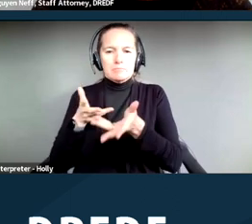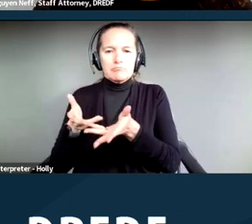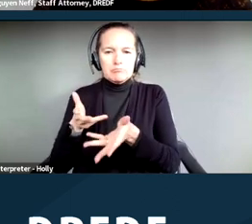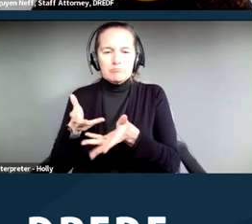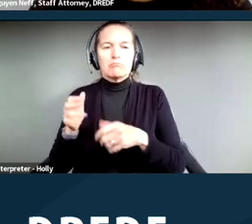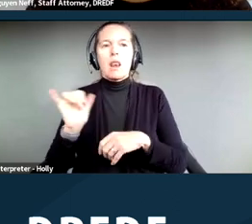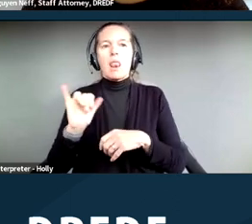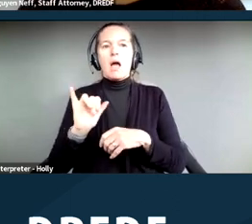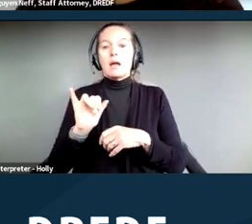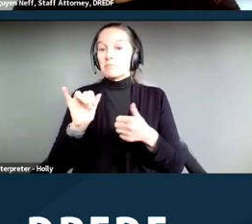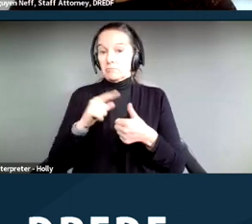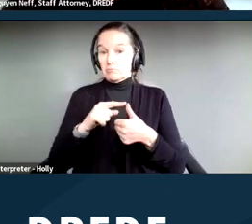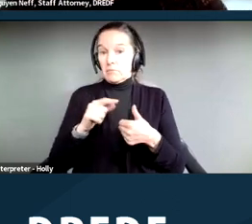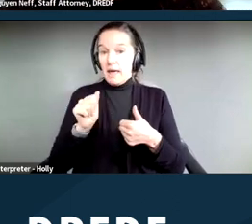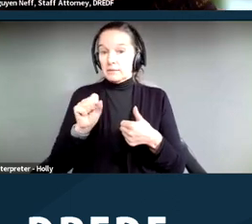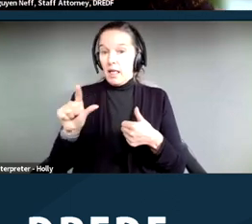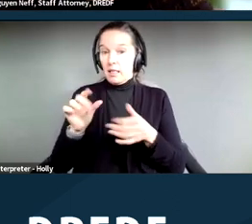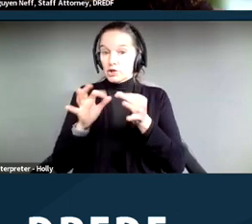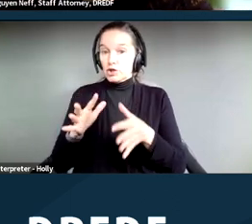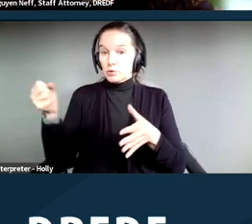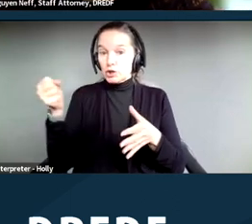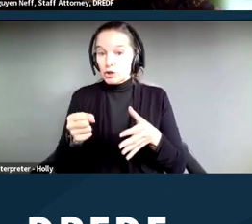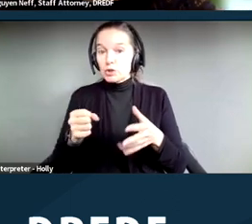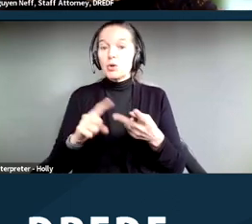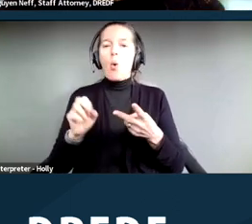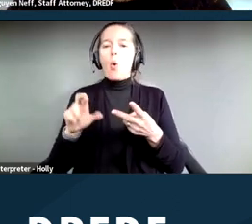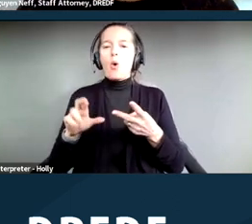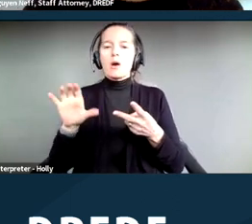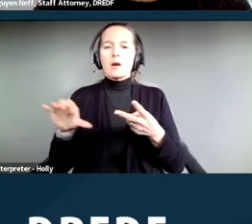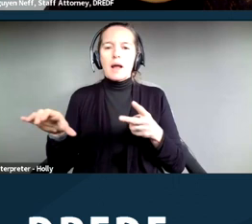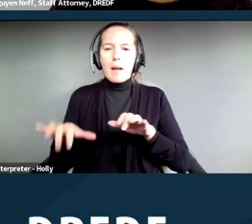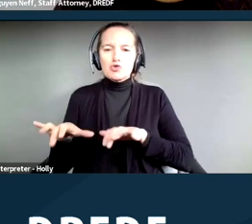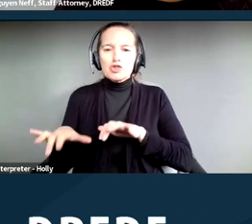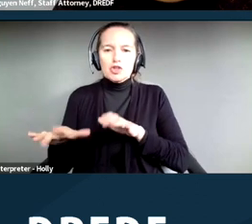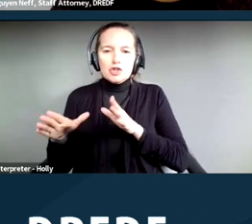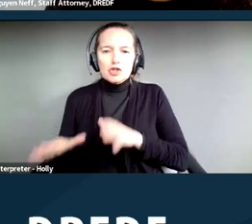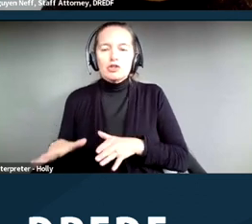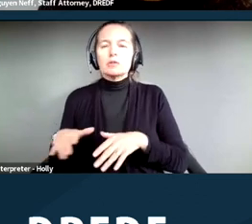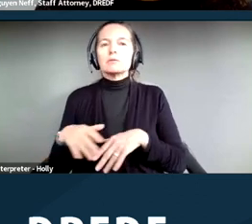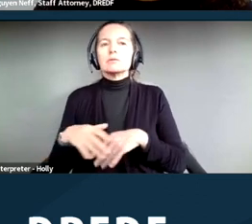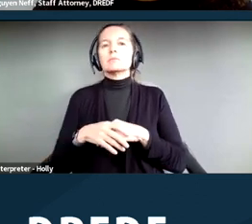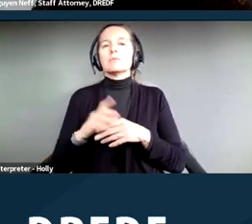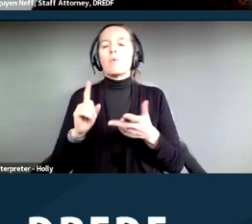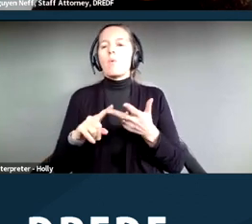having an ASL interpreter or having captions available or having certain materials written